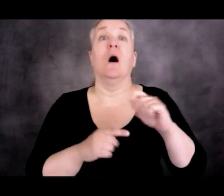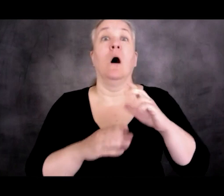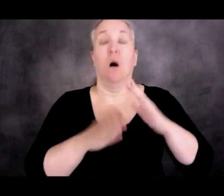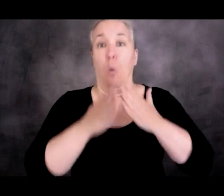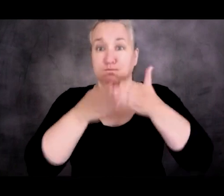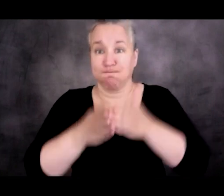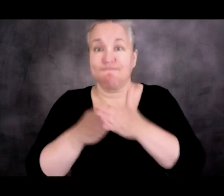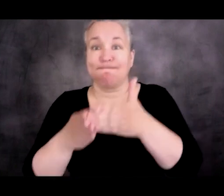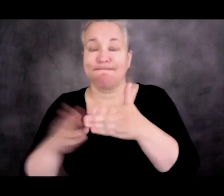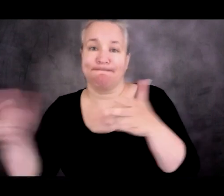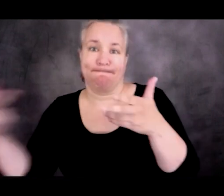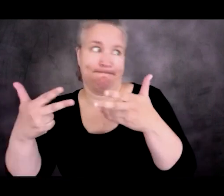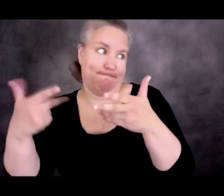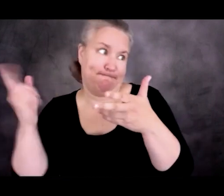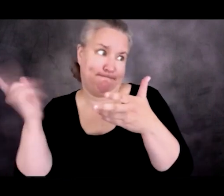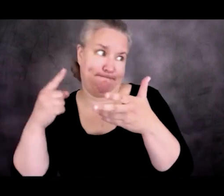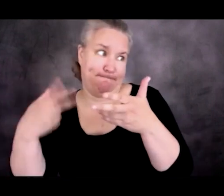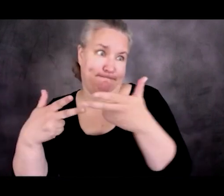If they somehow managed to arrive to the United States